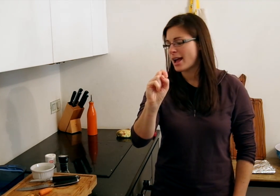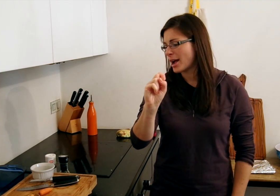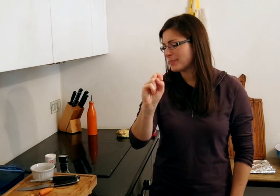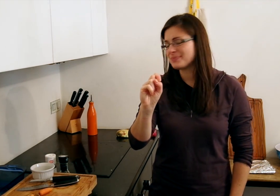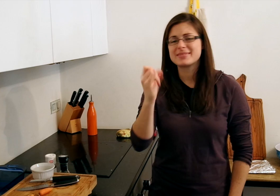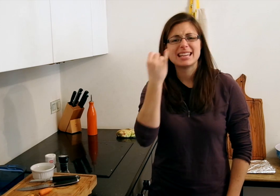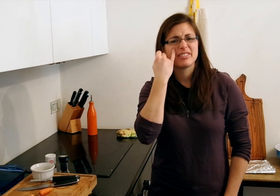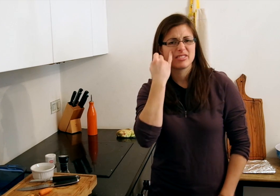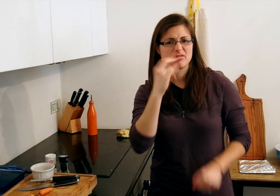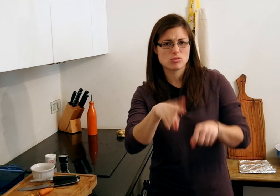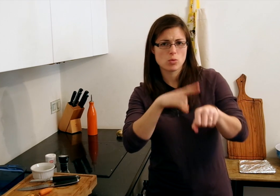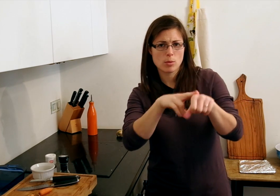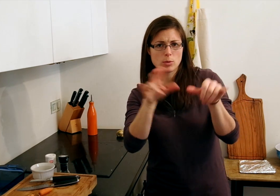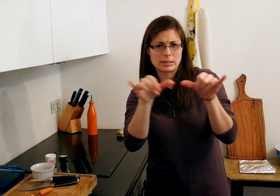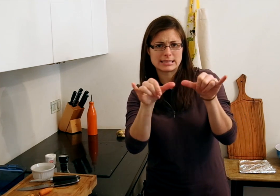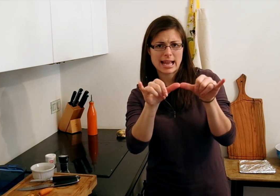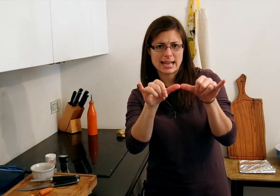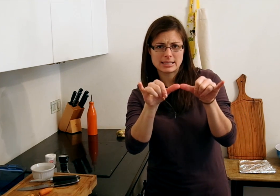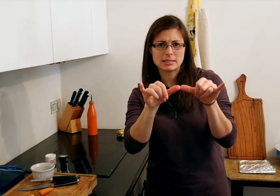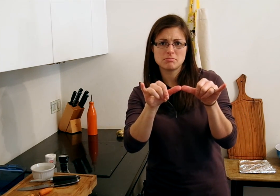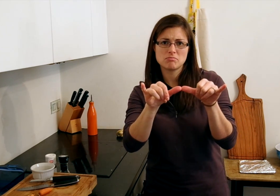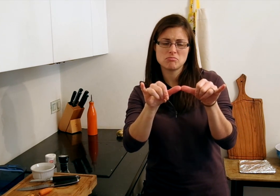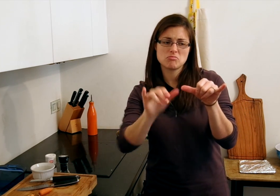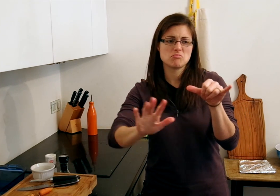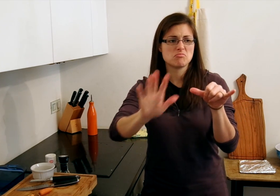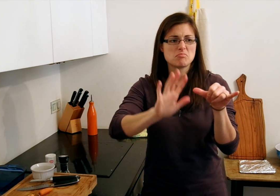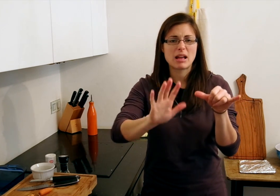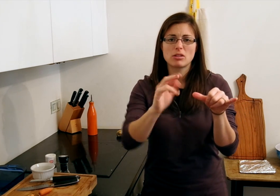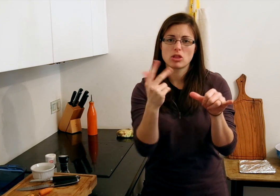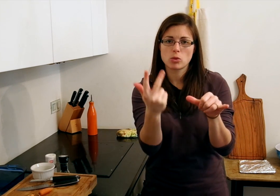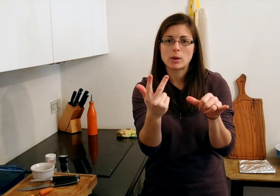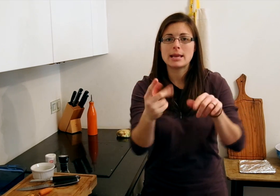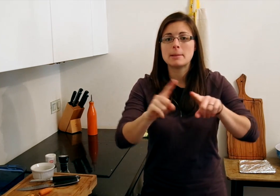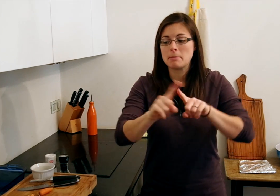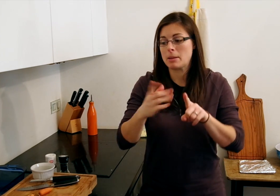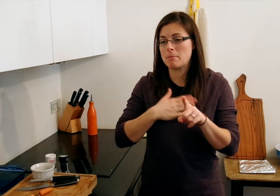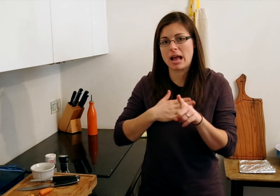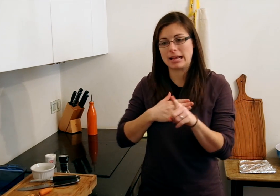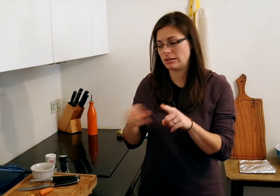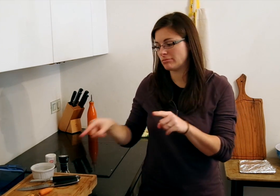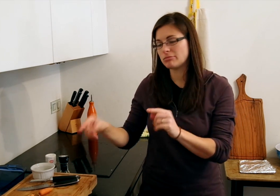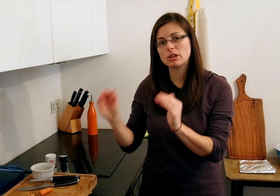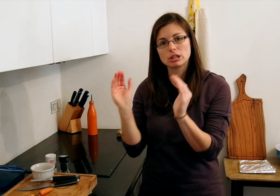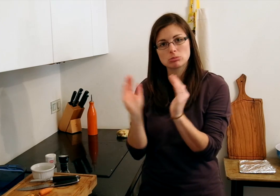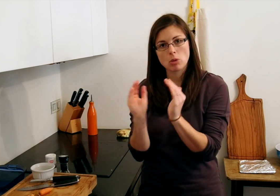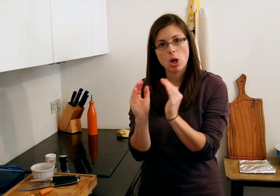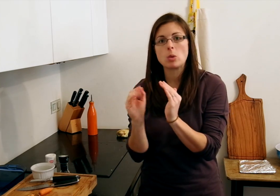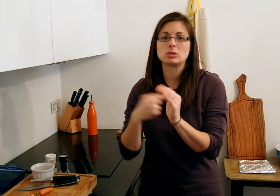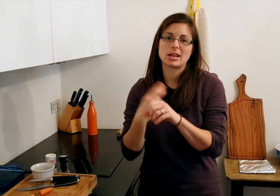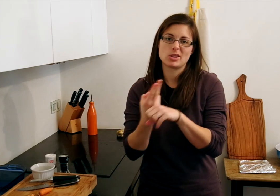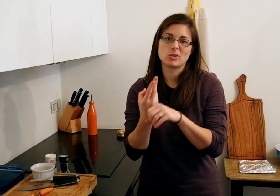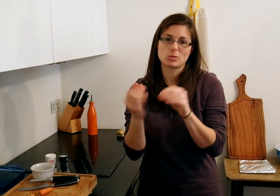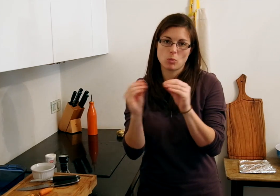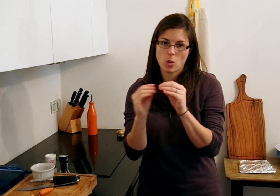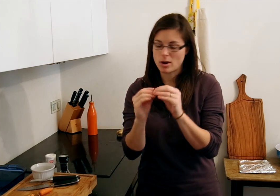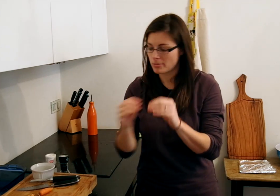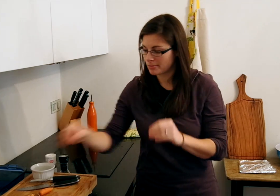First you need carrots. This recipe uses about 3 normal sized carrots. But mine are a little small, so I'm using more.